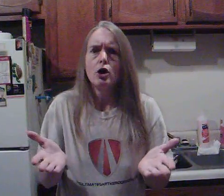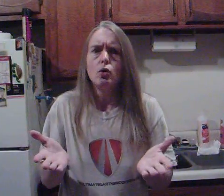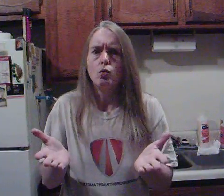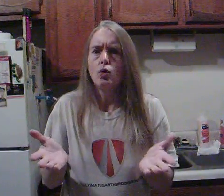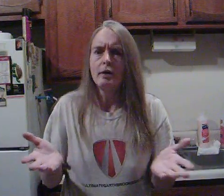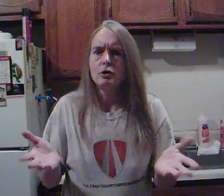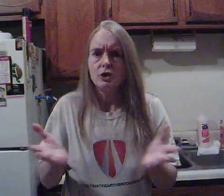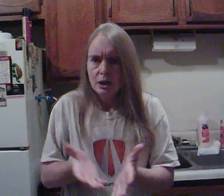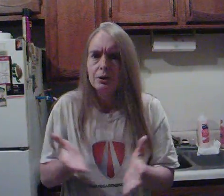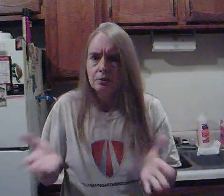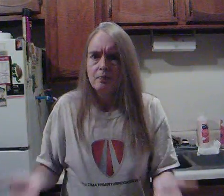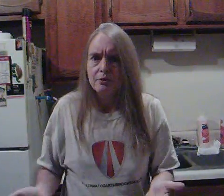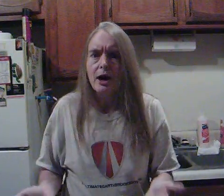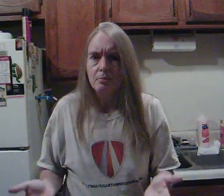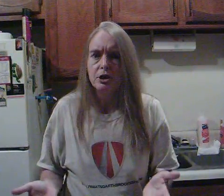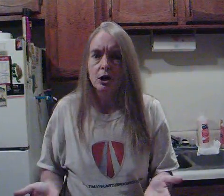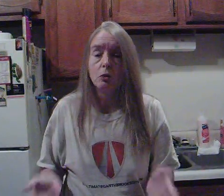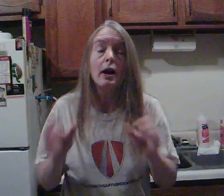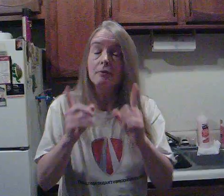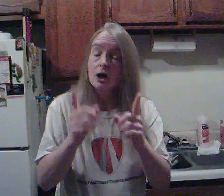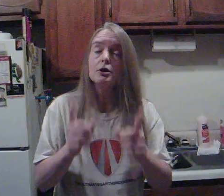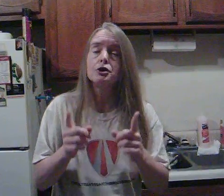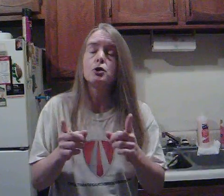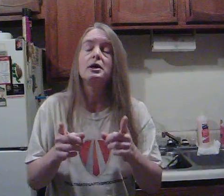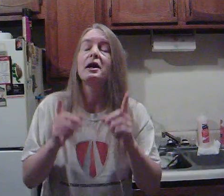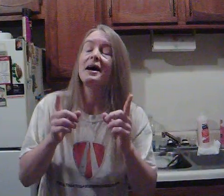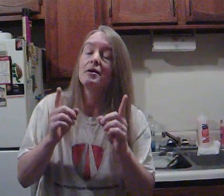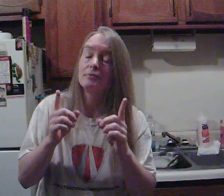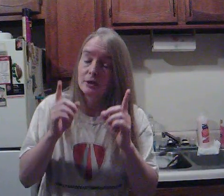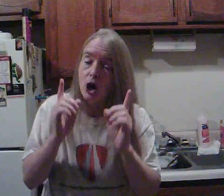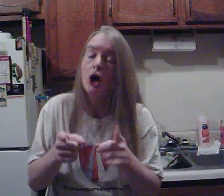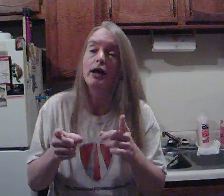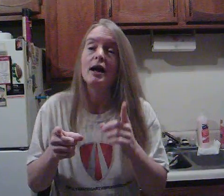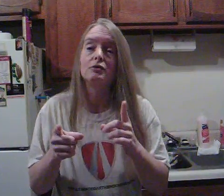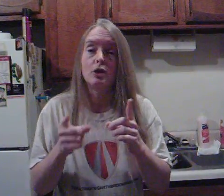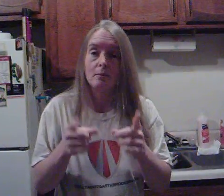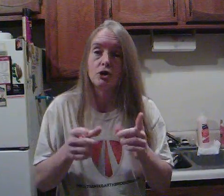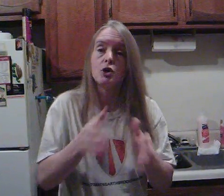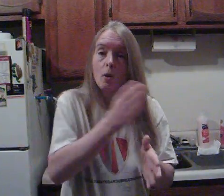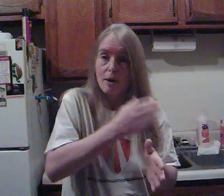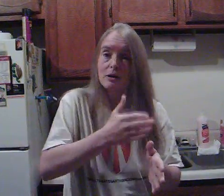know whatever's in , that particular one. I've not listened to it yet. I have got it, I'm just going back